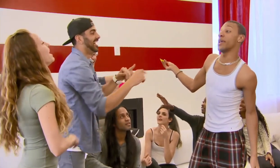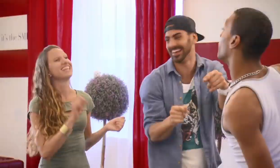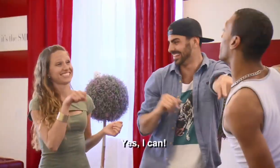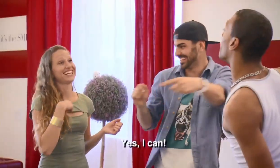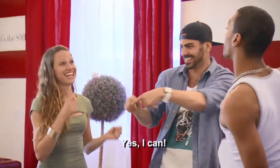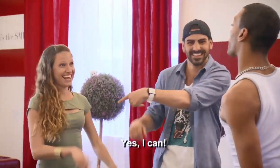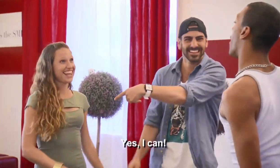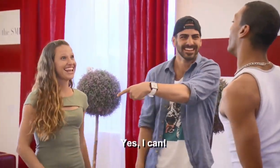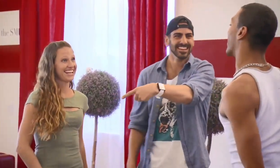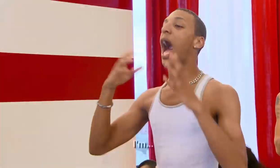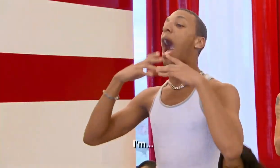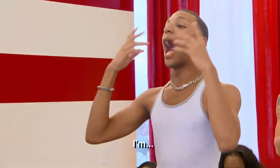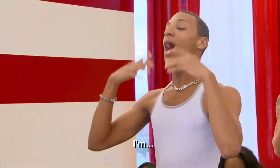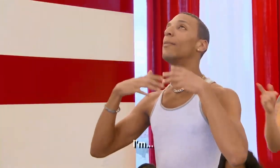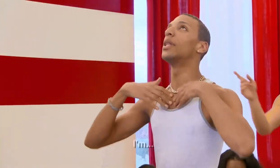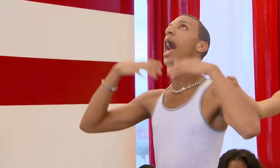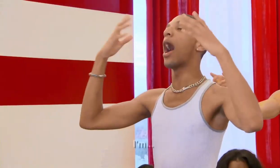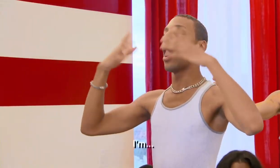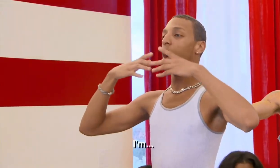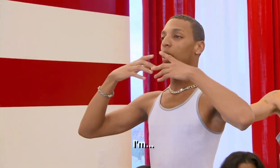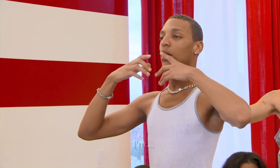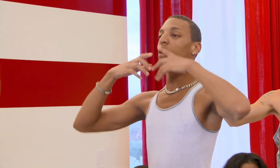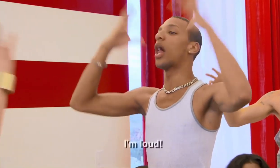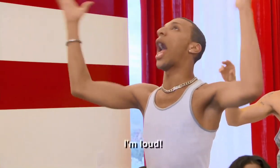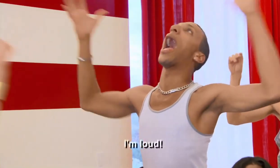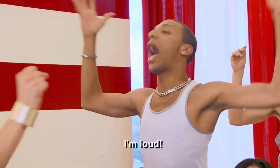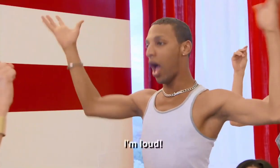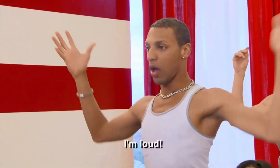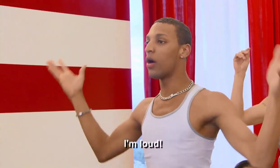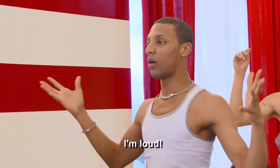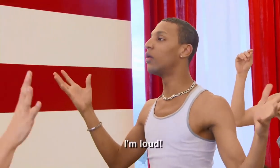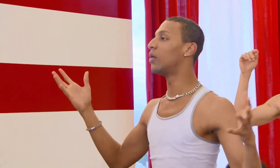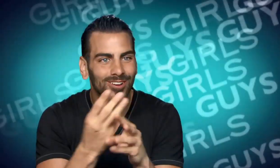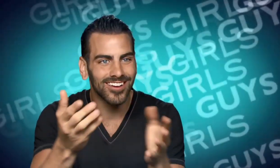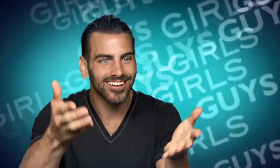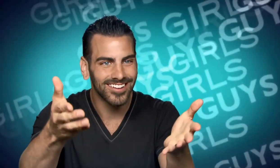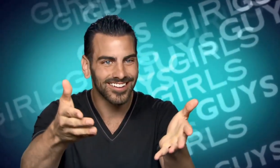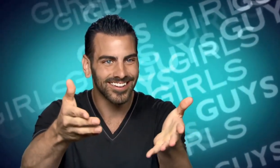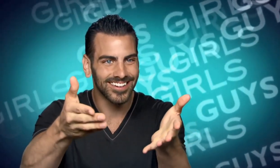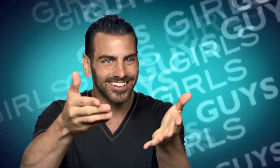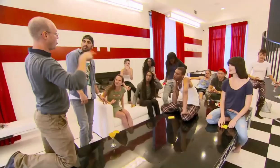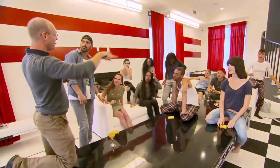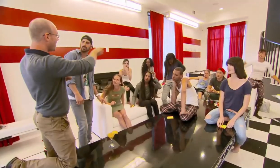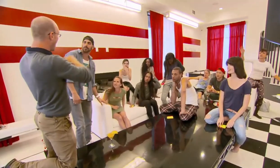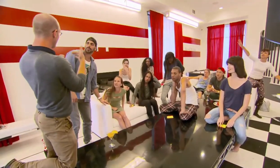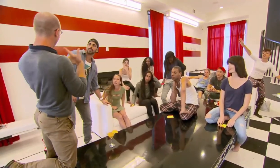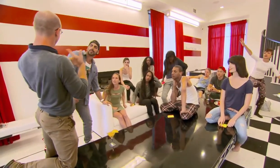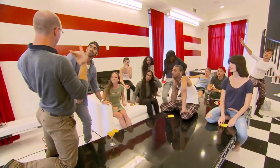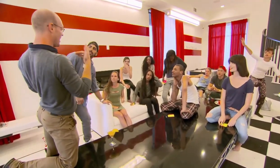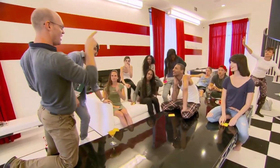You only have this for one hour, this is something I deal with 24/7. Welcome to my world I learned a lot